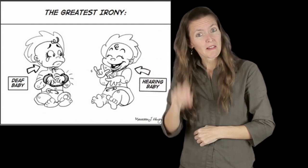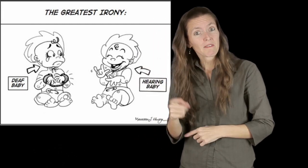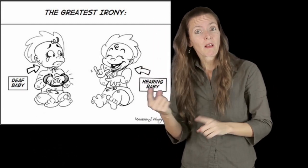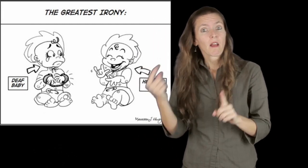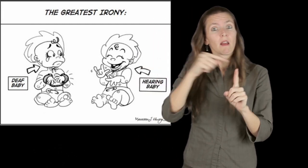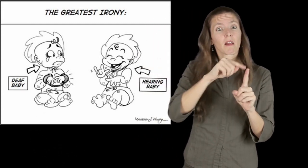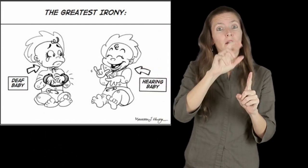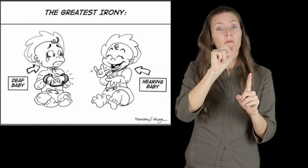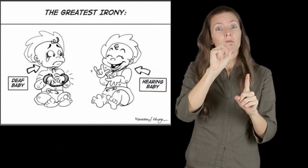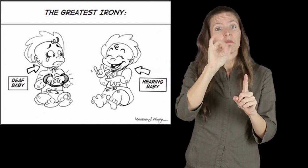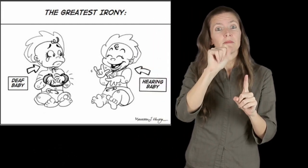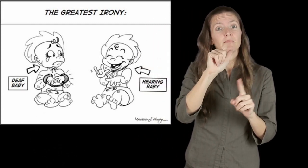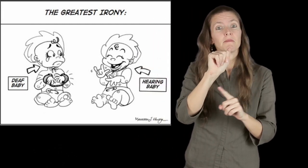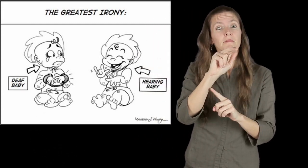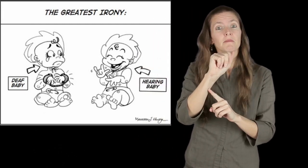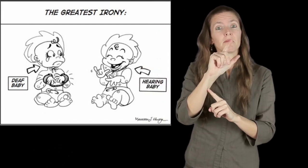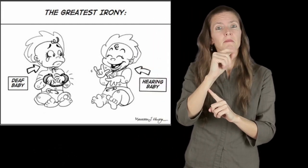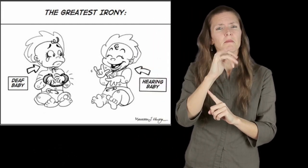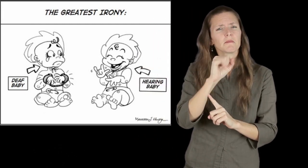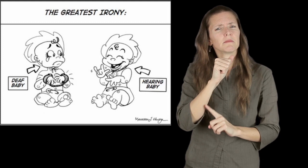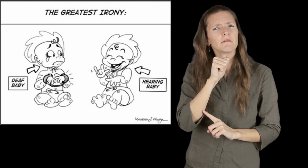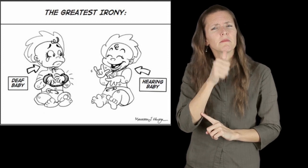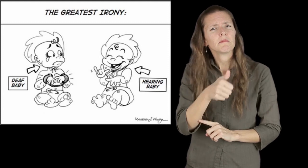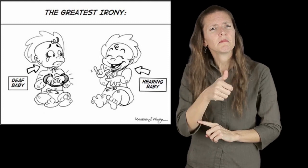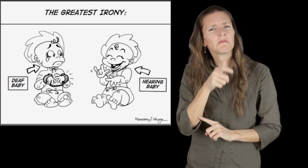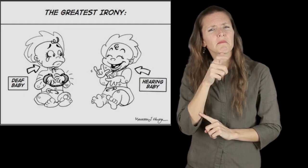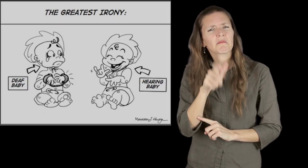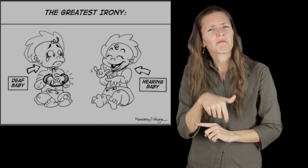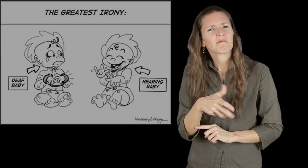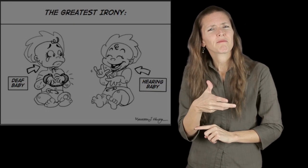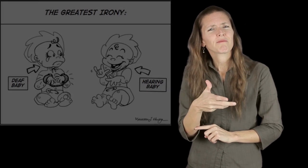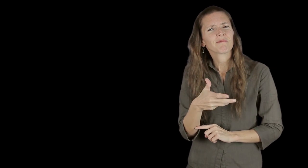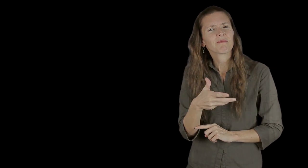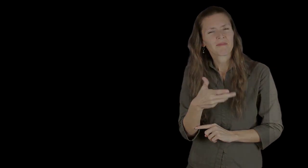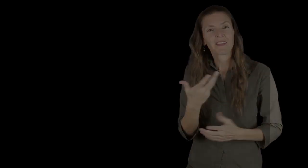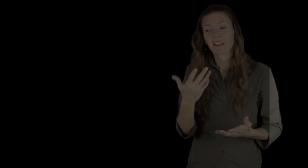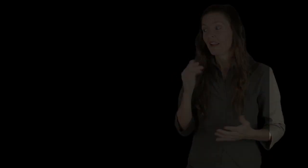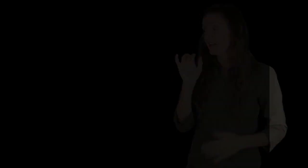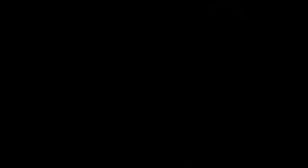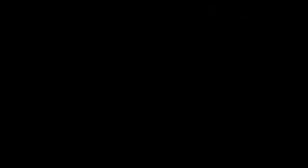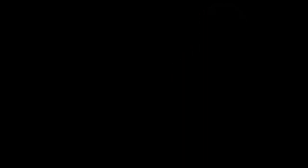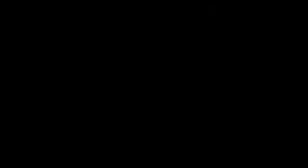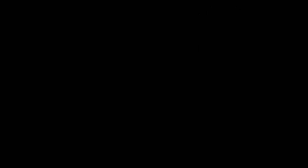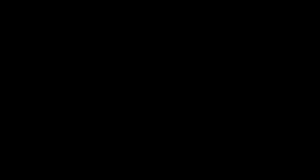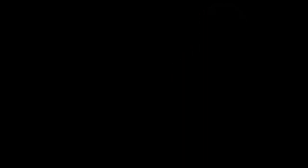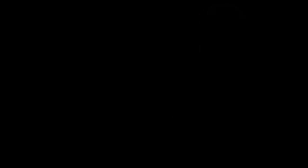Again, did I have to resort to racial analogies to make my point? No, not at all- I really did not have to do that. [Raychelle resumes signing, video fades to black.]